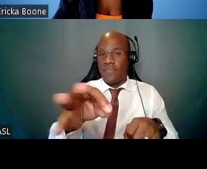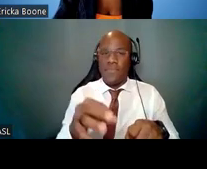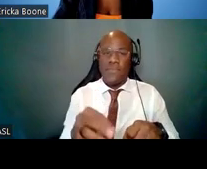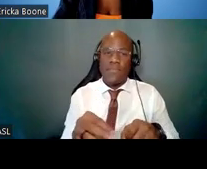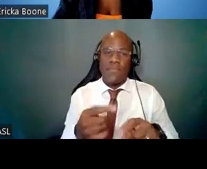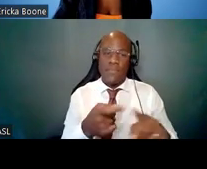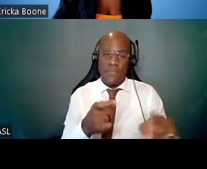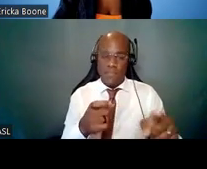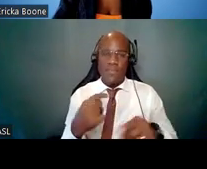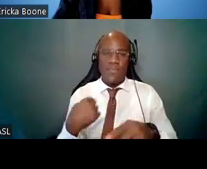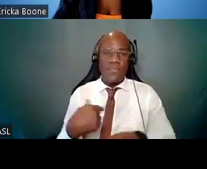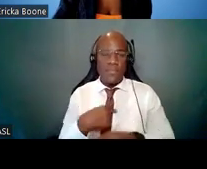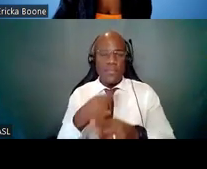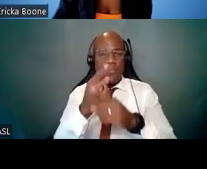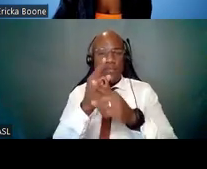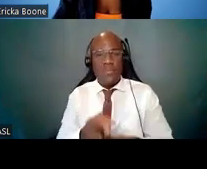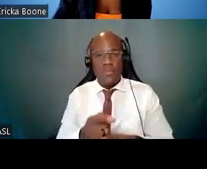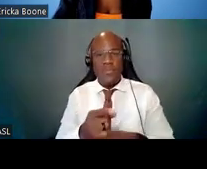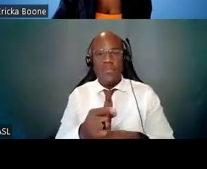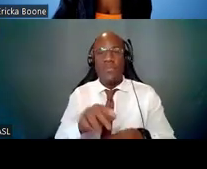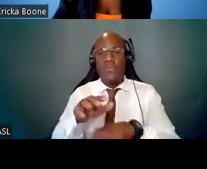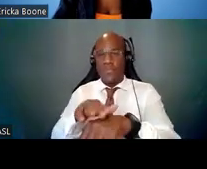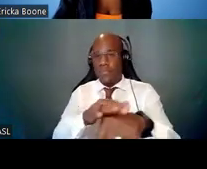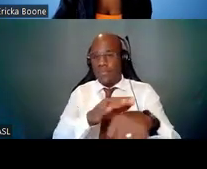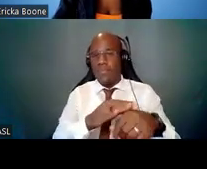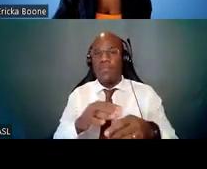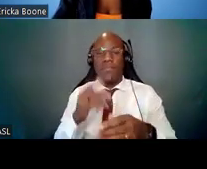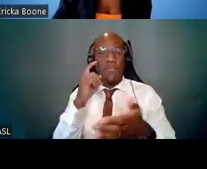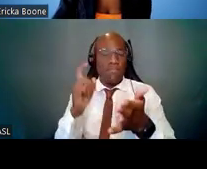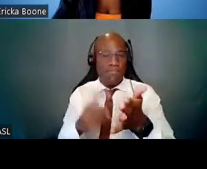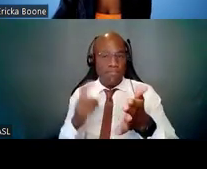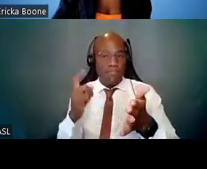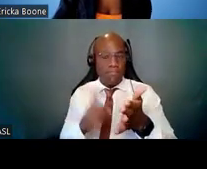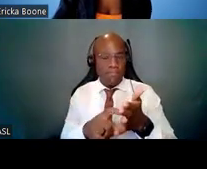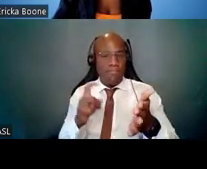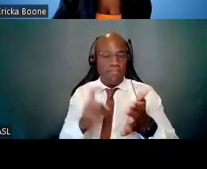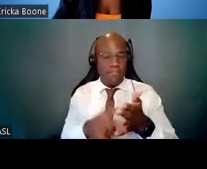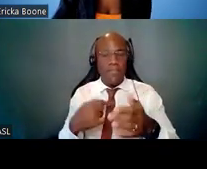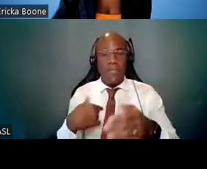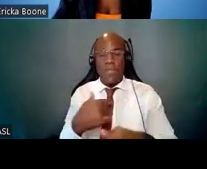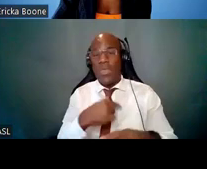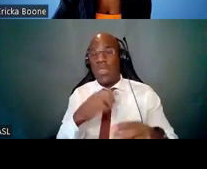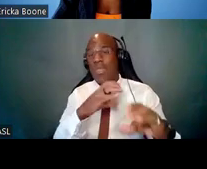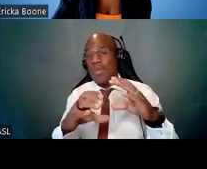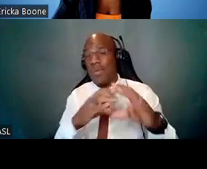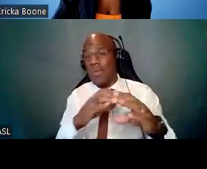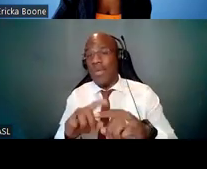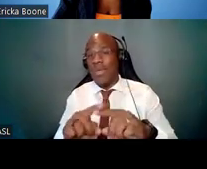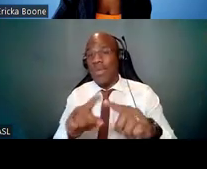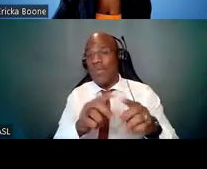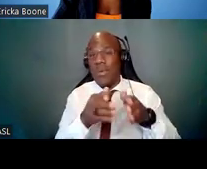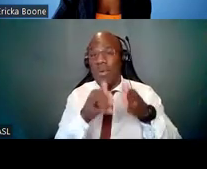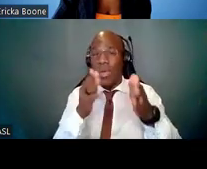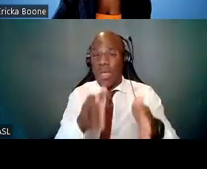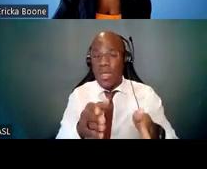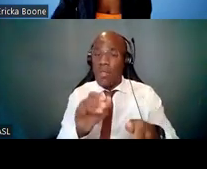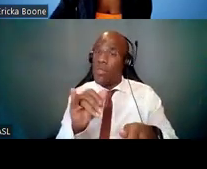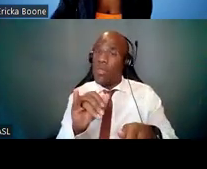So NIH communicates all of this information in various ways, including via notices that are published within the NIH Guide.